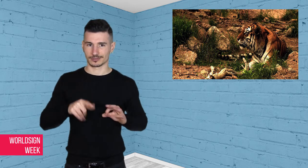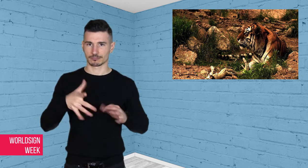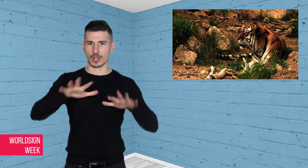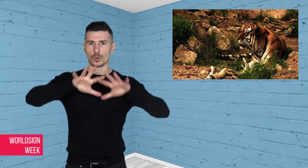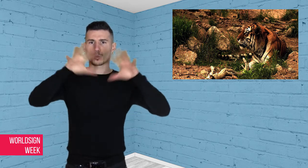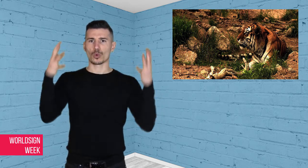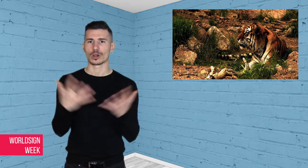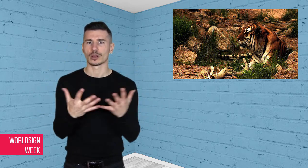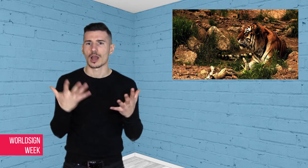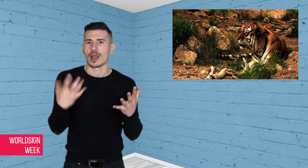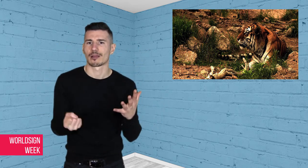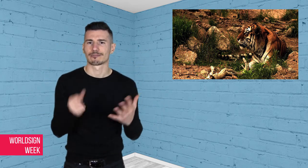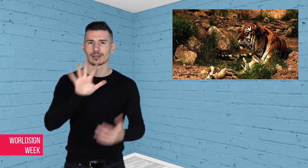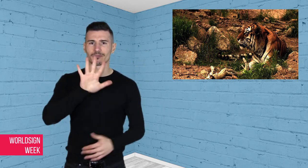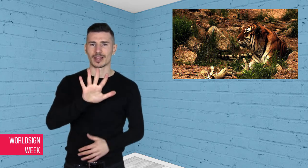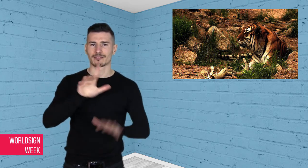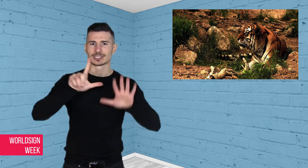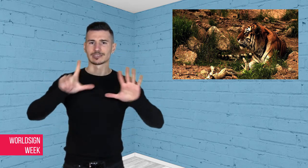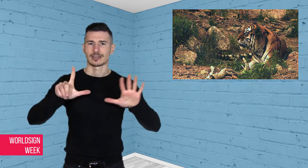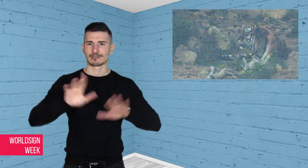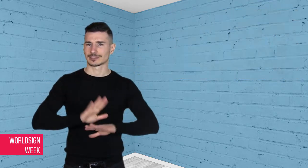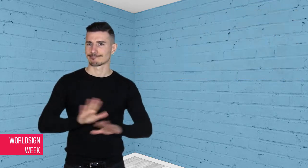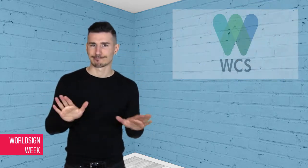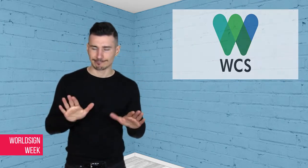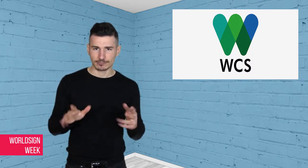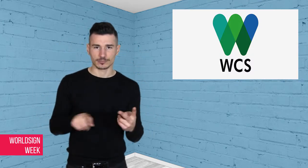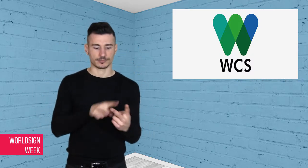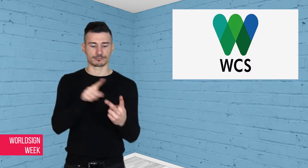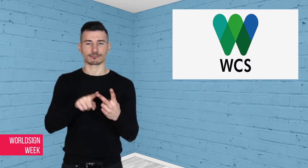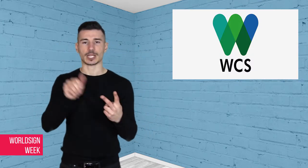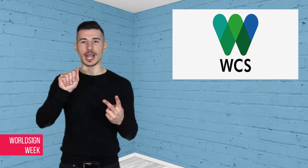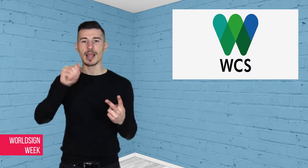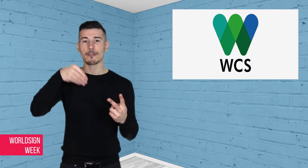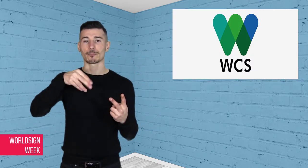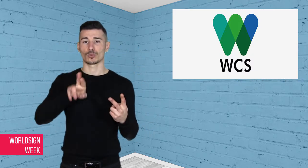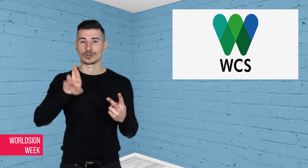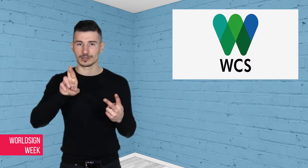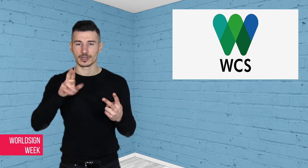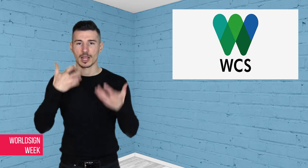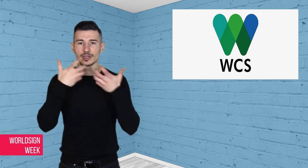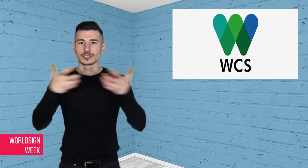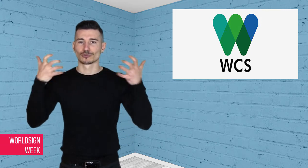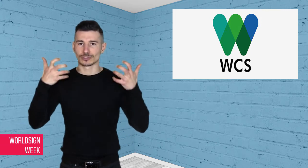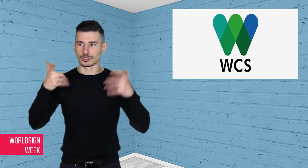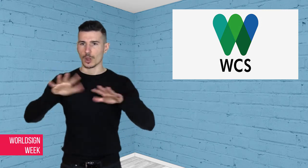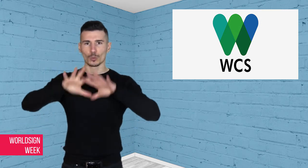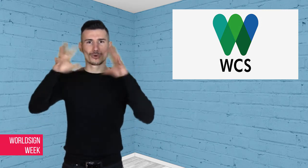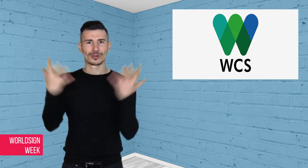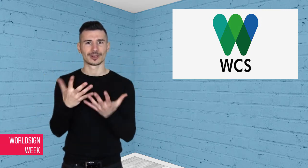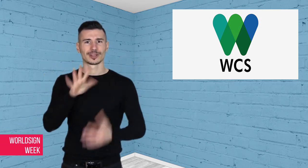and the Amur tiger, with about 500